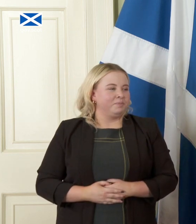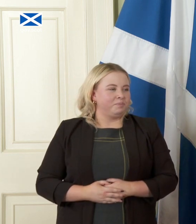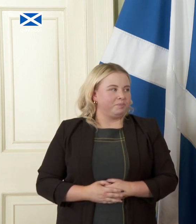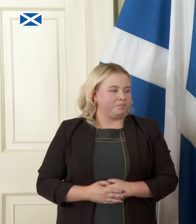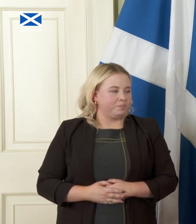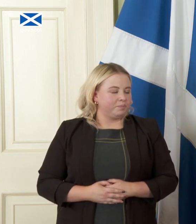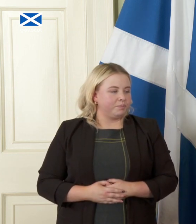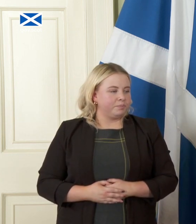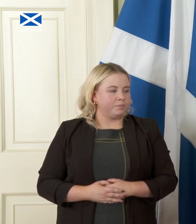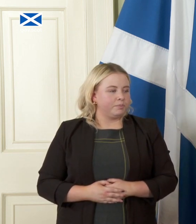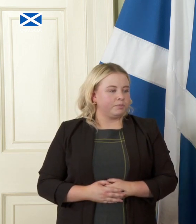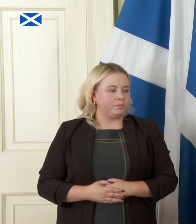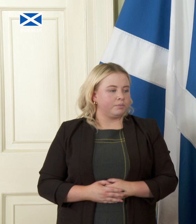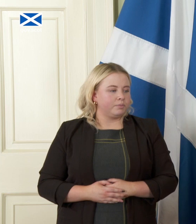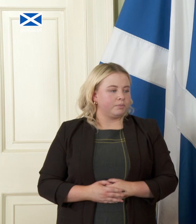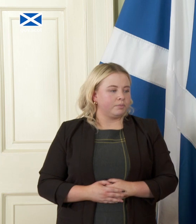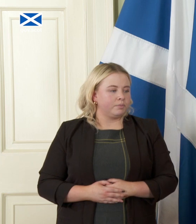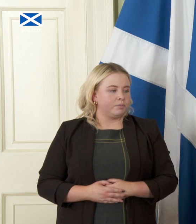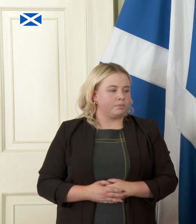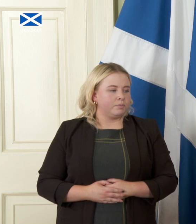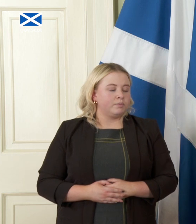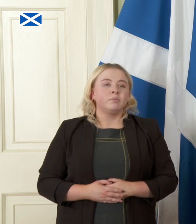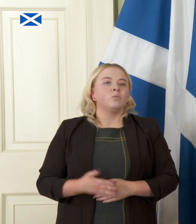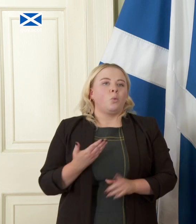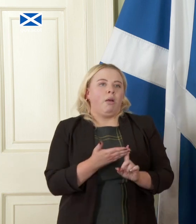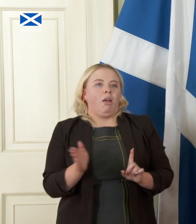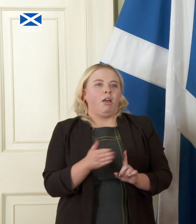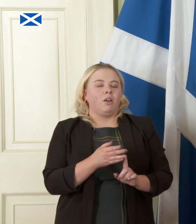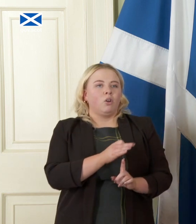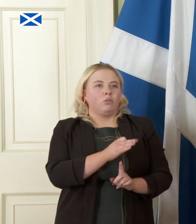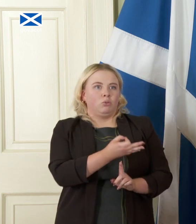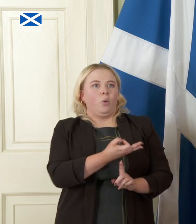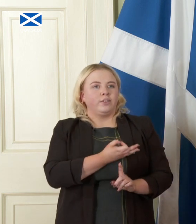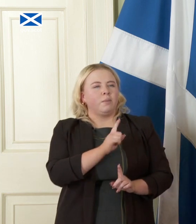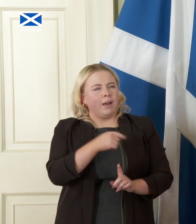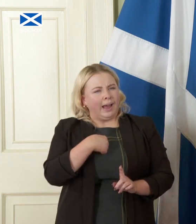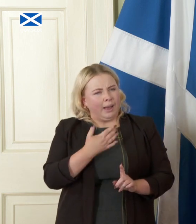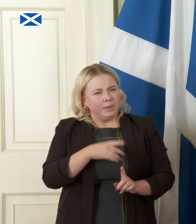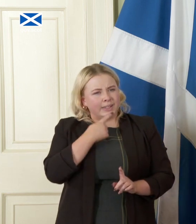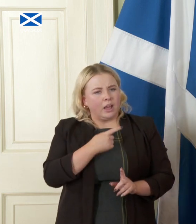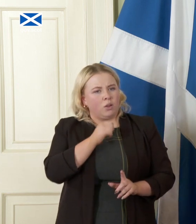Look we well not to try and dodge a question but I've said we will publish further detail